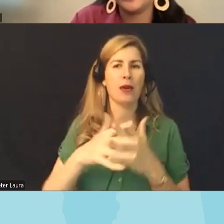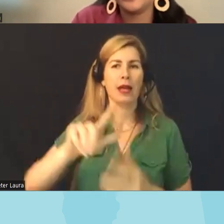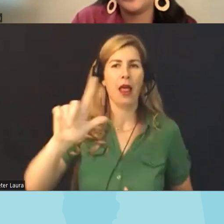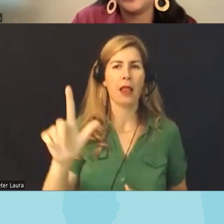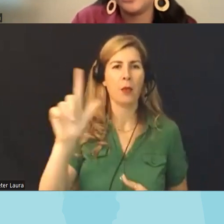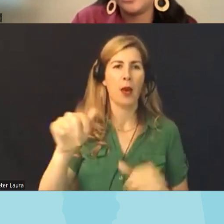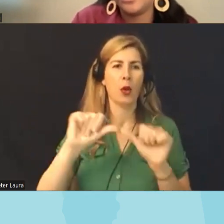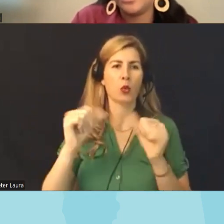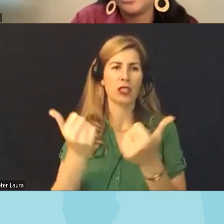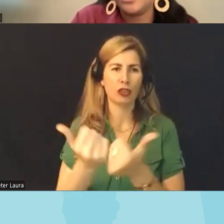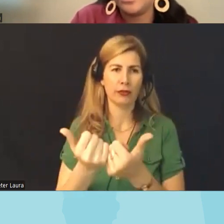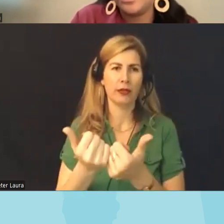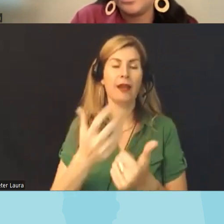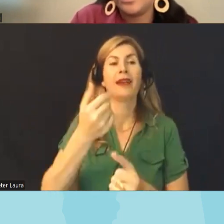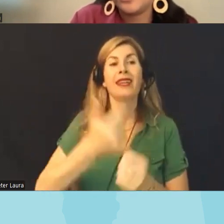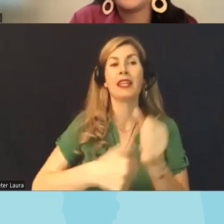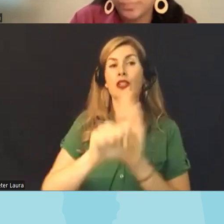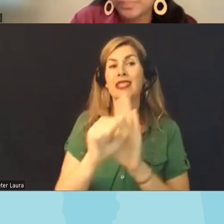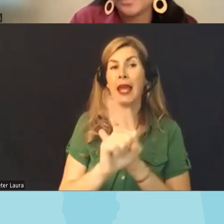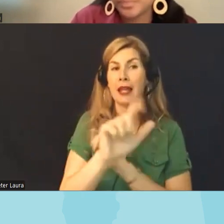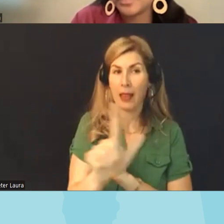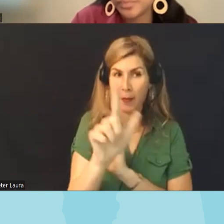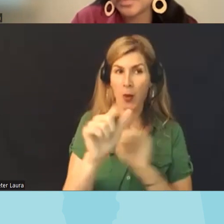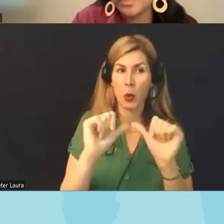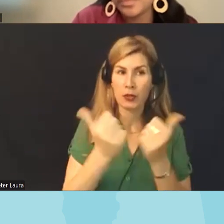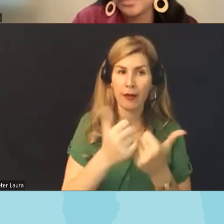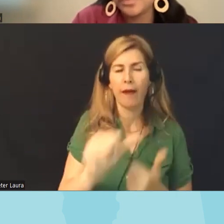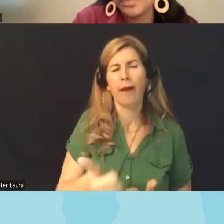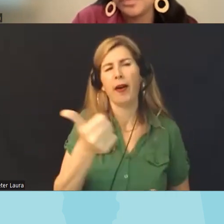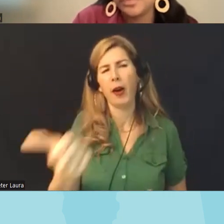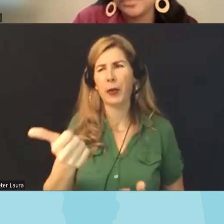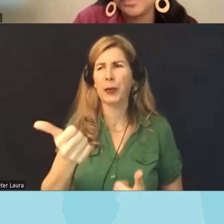that each you know State Library Association and other other resources like that uh pen America